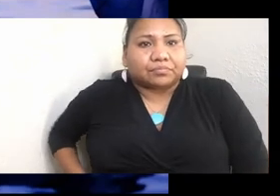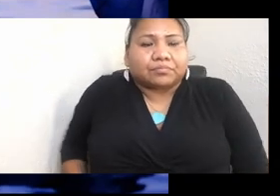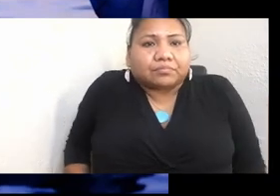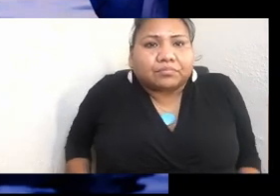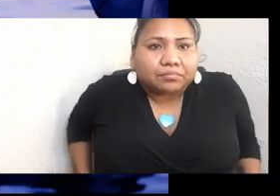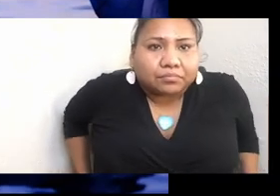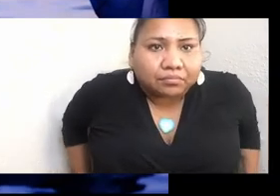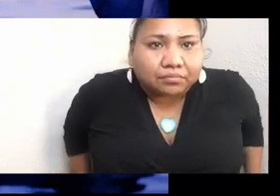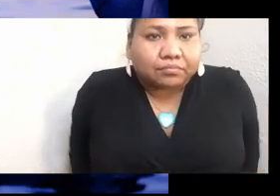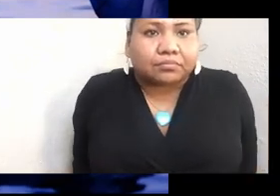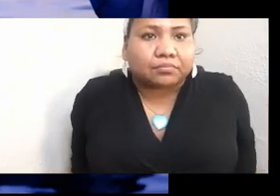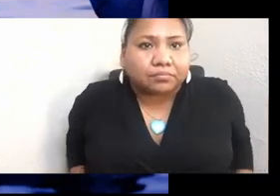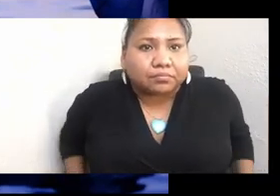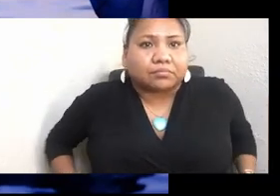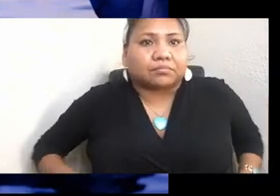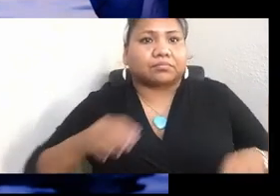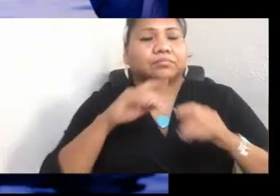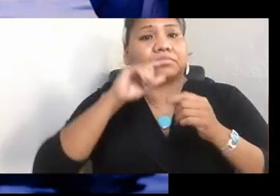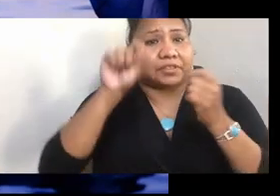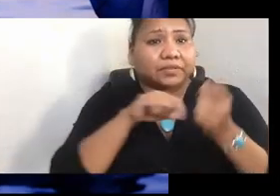to eradicate chiefs here in Washington.